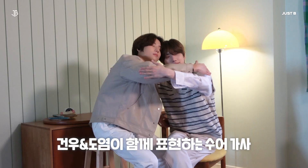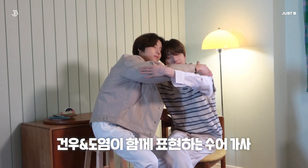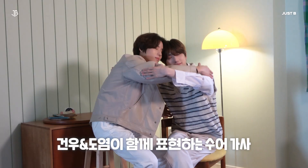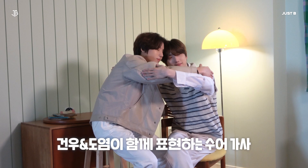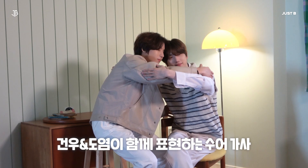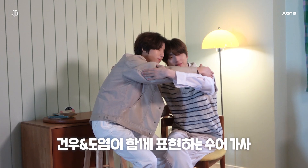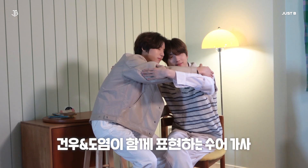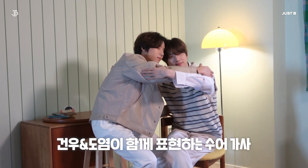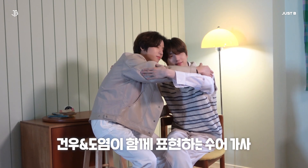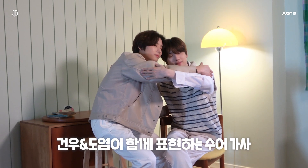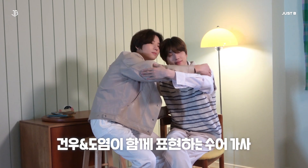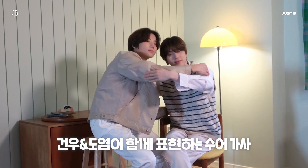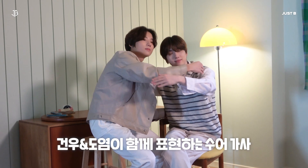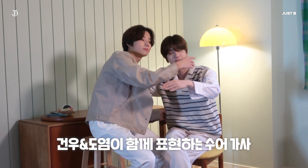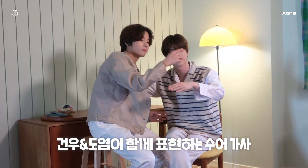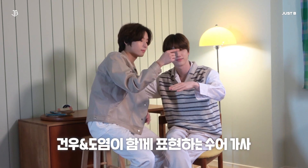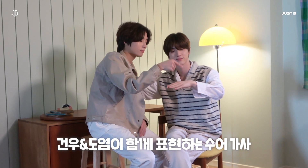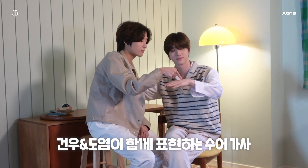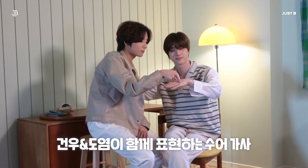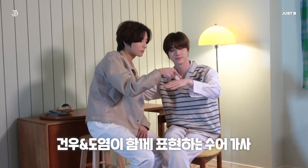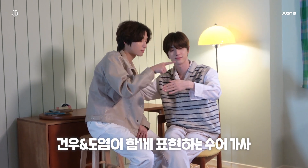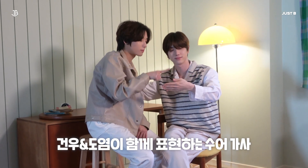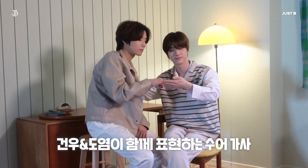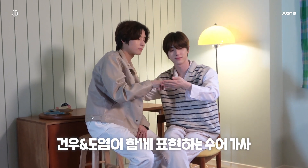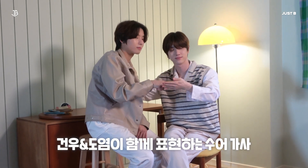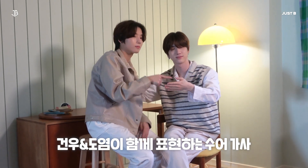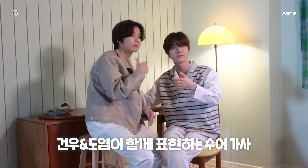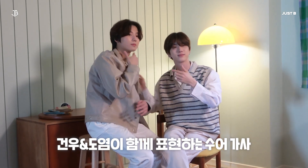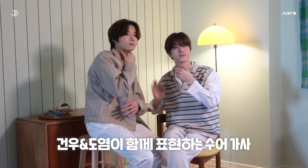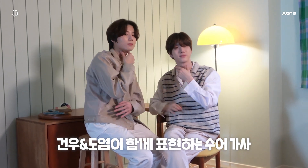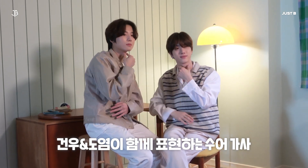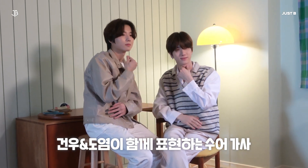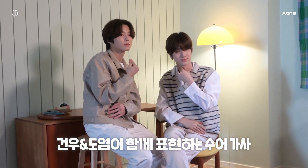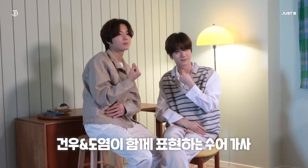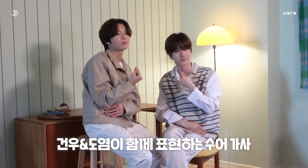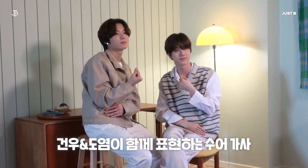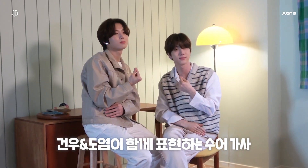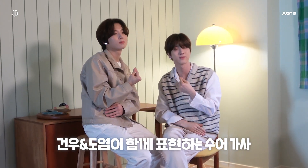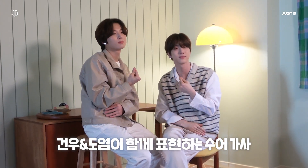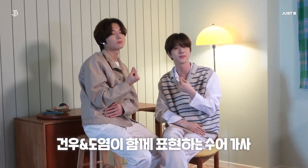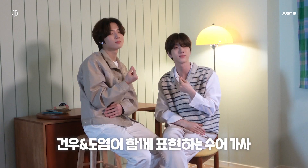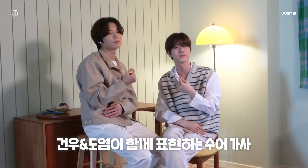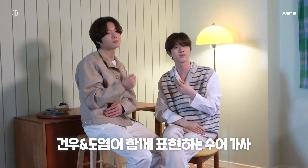[GEONU & DY express the sign language together]